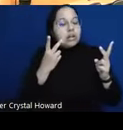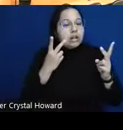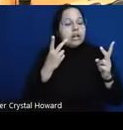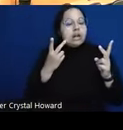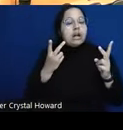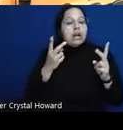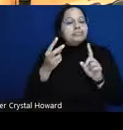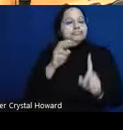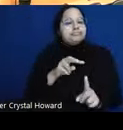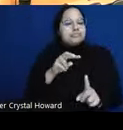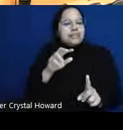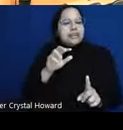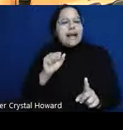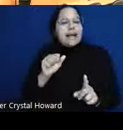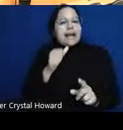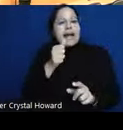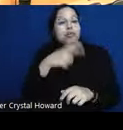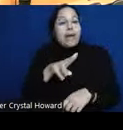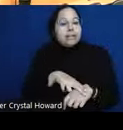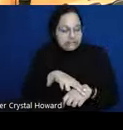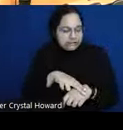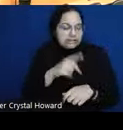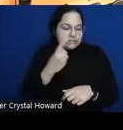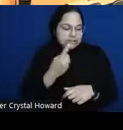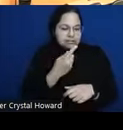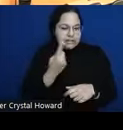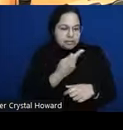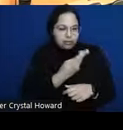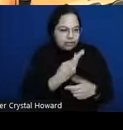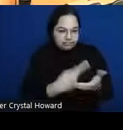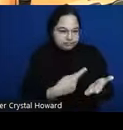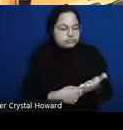interesting to link those up and the other thing is you know perceptual organization involves you